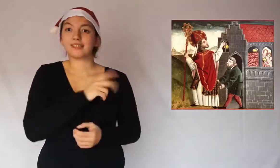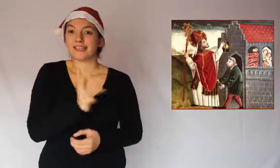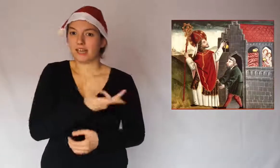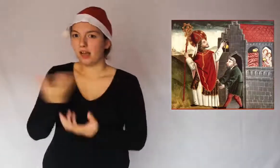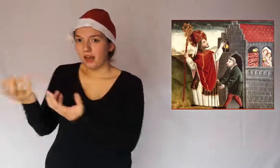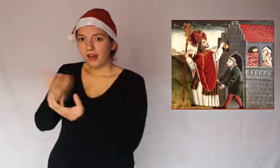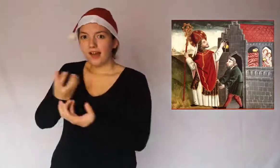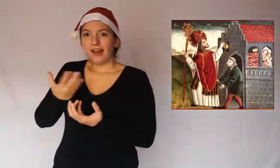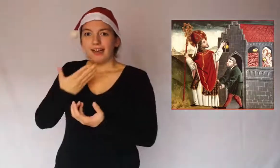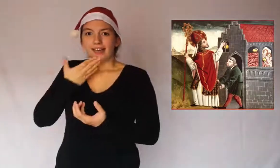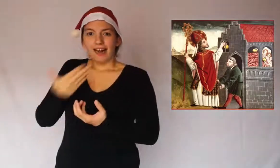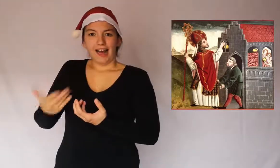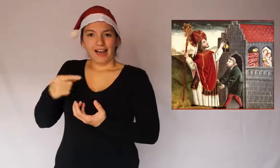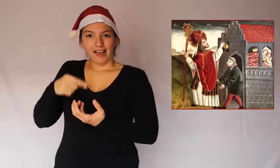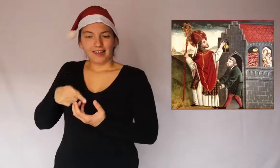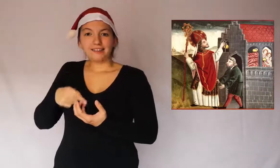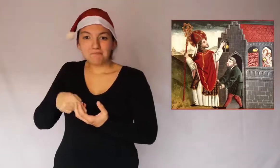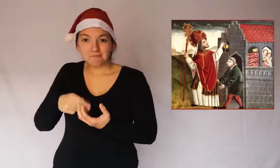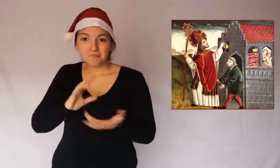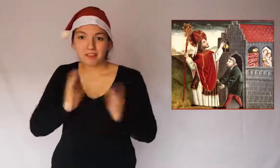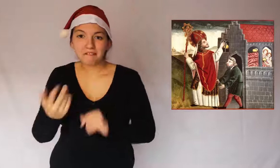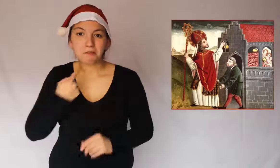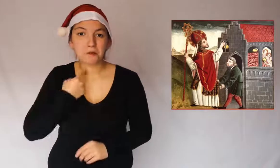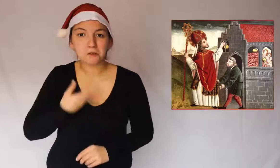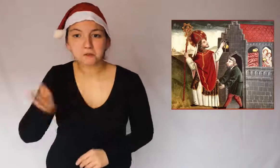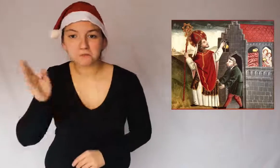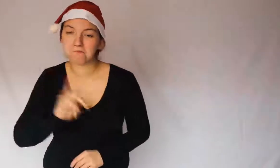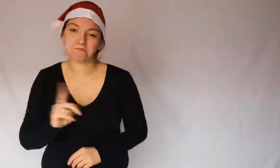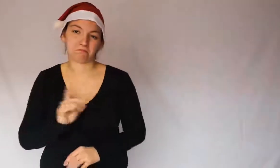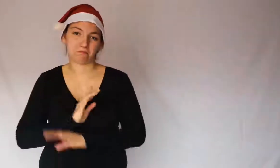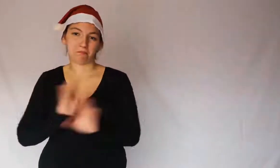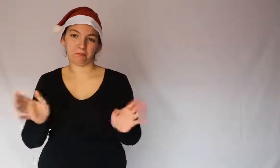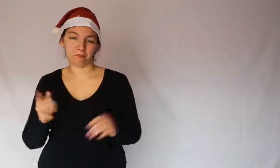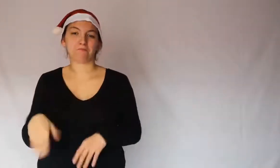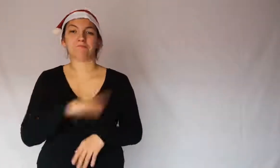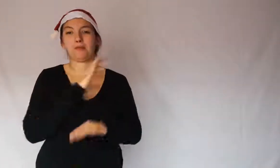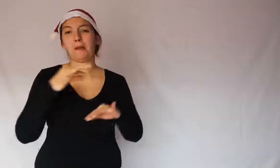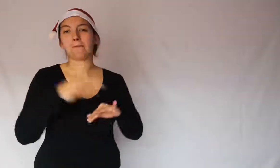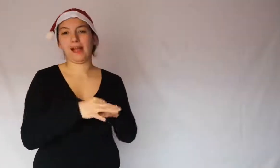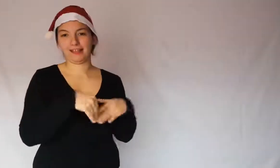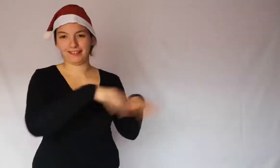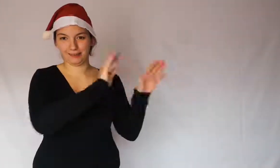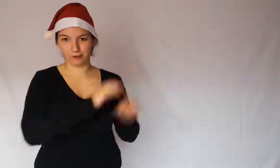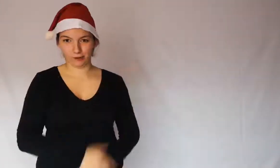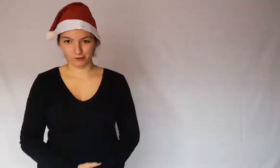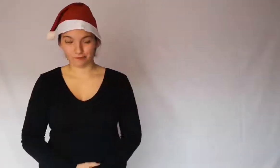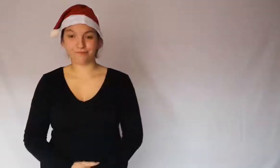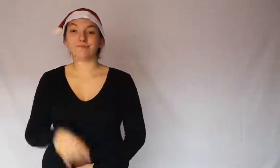thanks to this the girls did not prostitute themselves and were led to marriage.